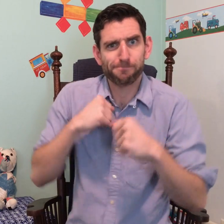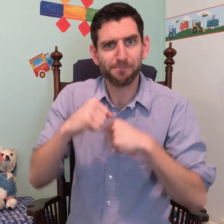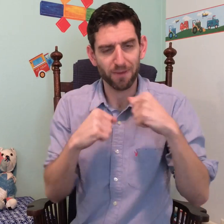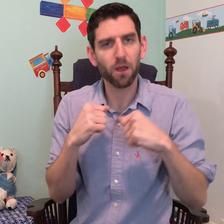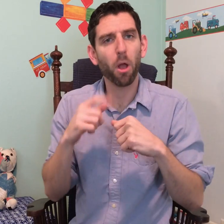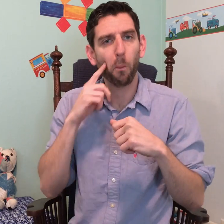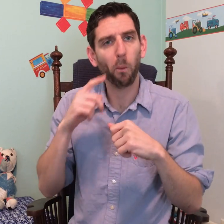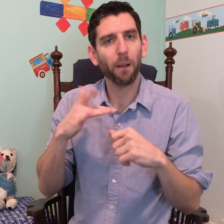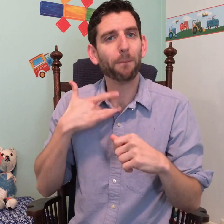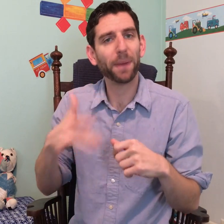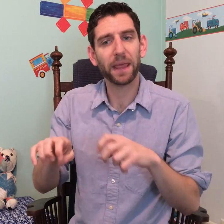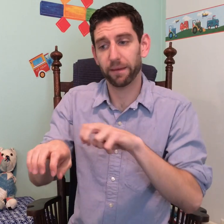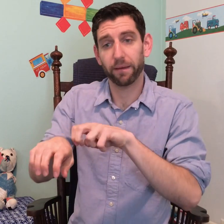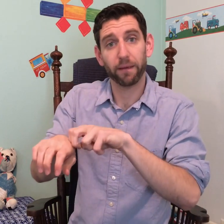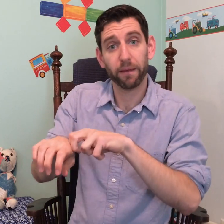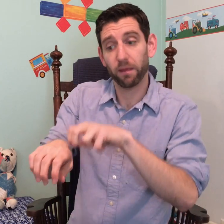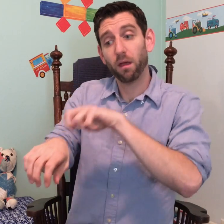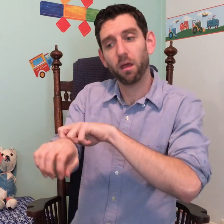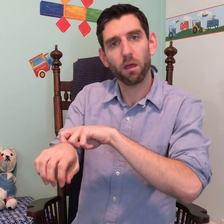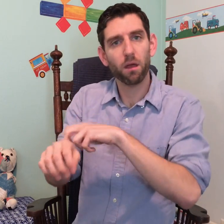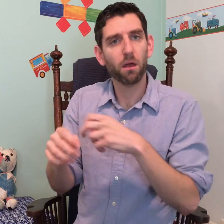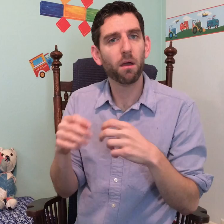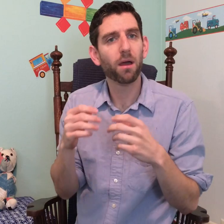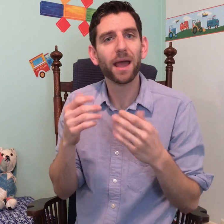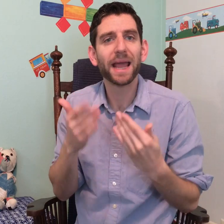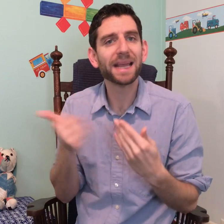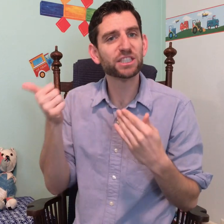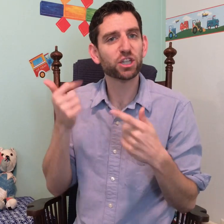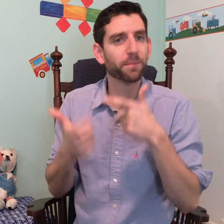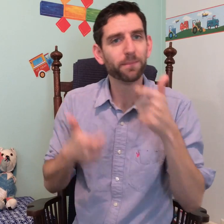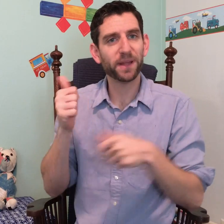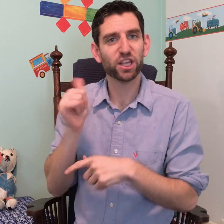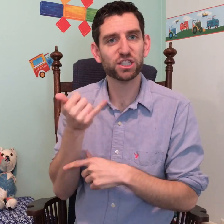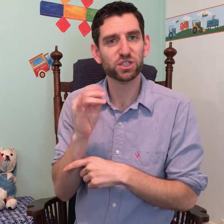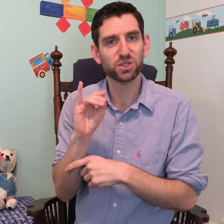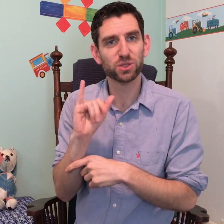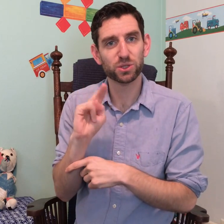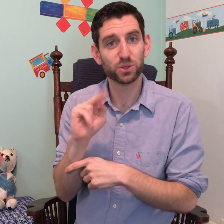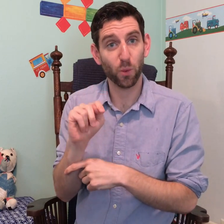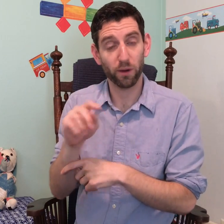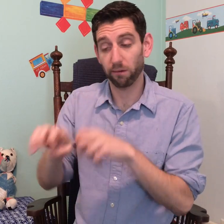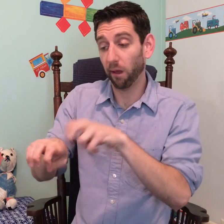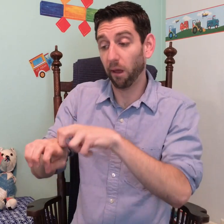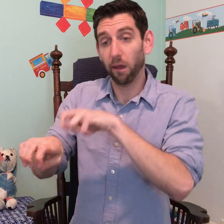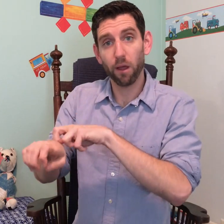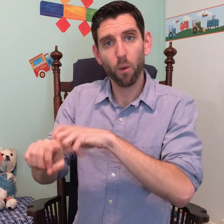will often use a different, easier, bigger joint